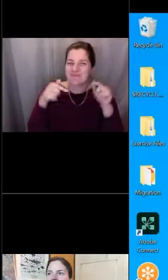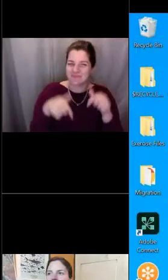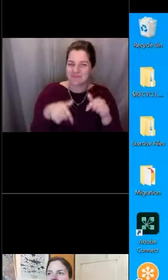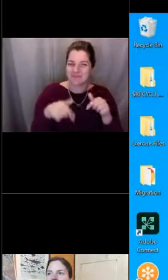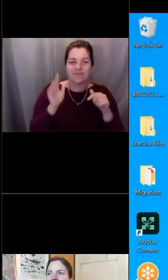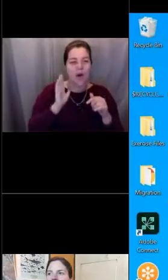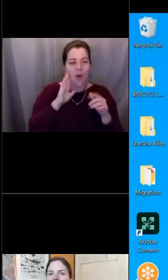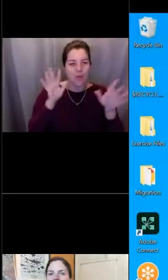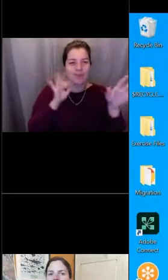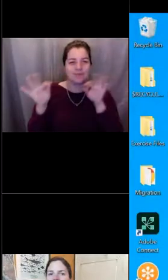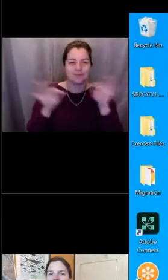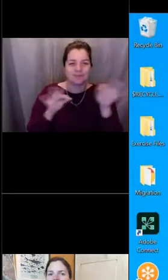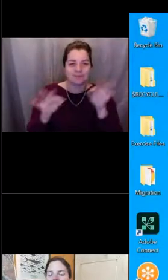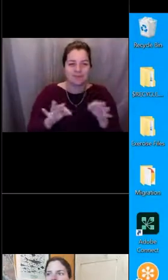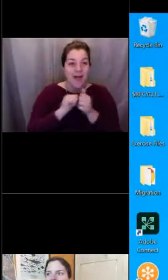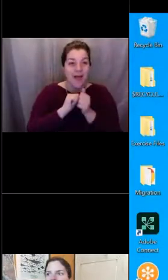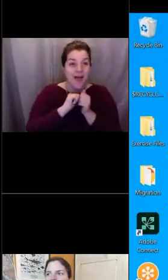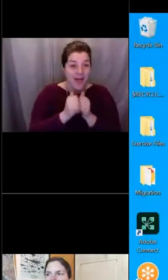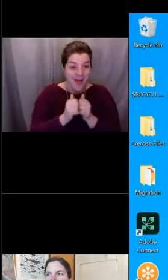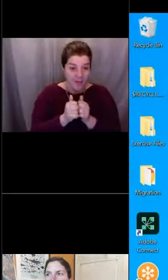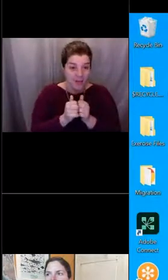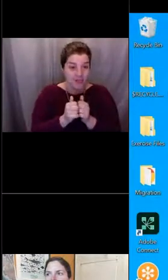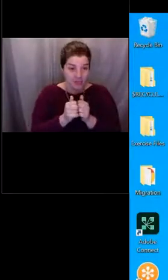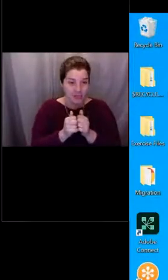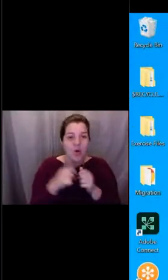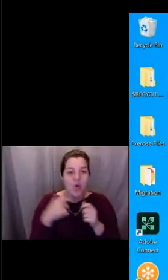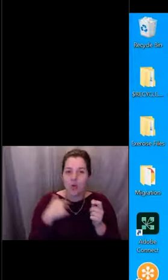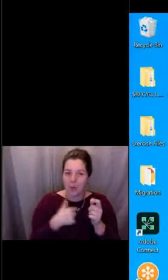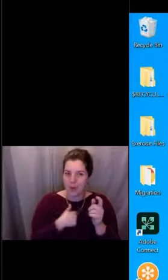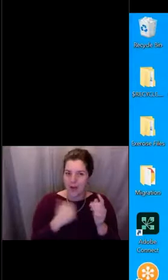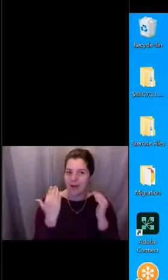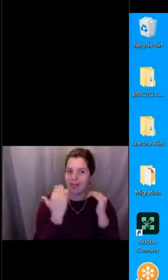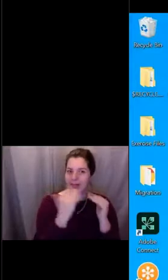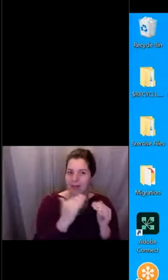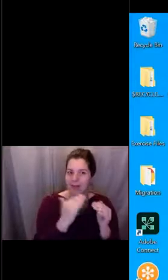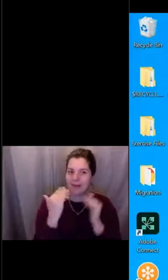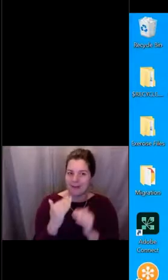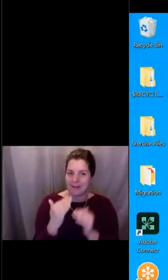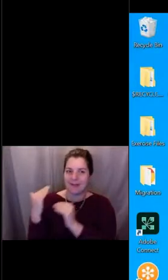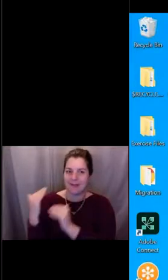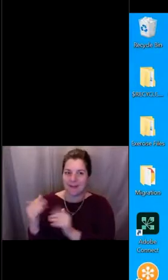So they're going to turn on this presentation for us in just a second. [Lisa] Okay, and just as I'm loading this up,